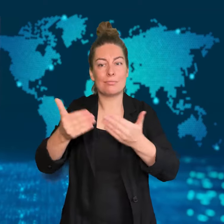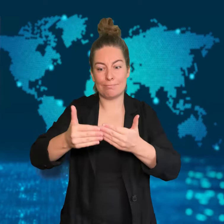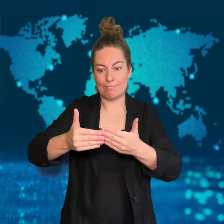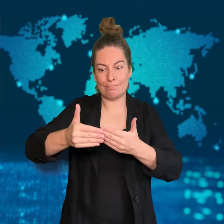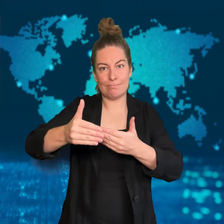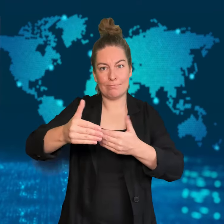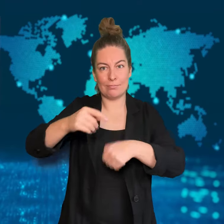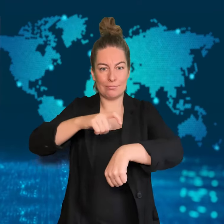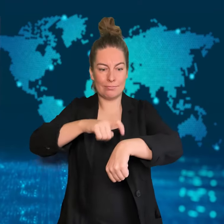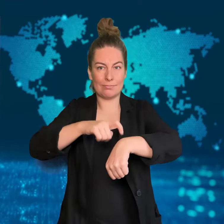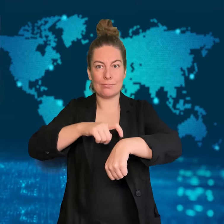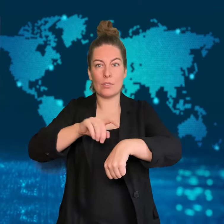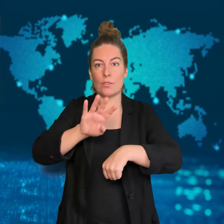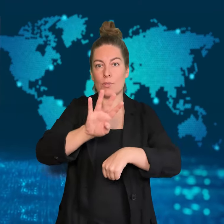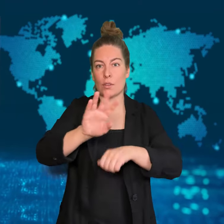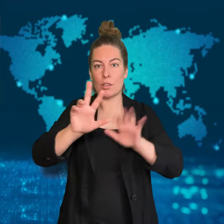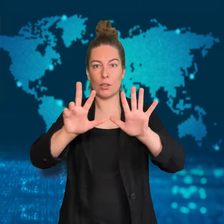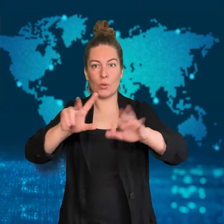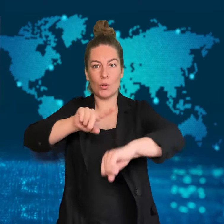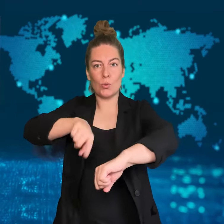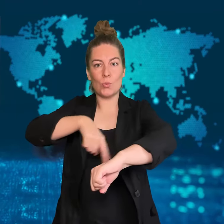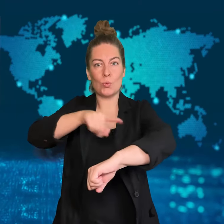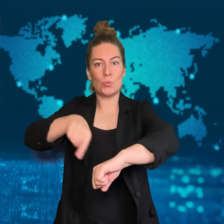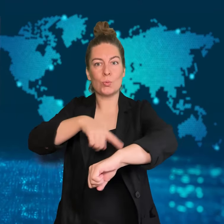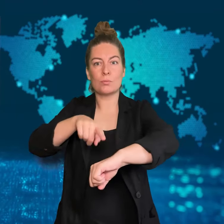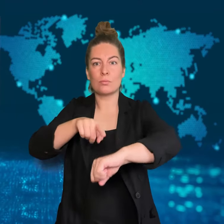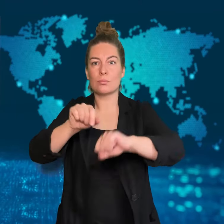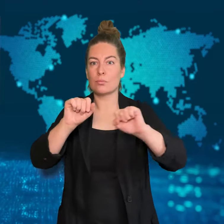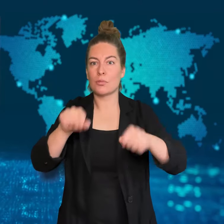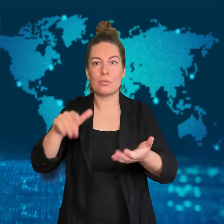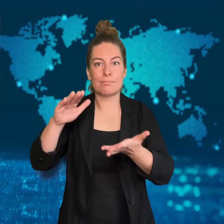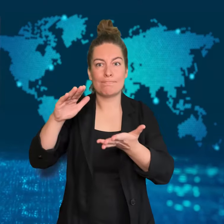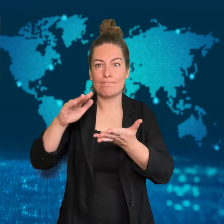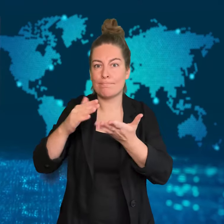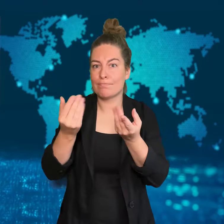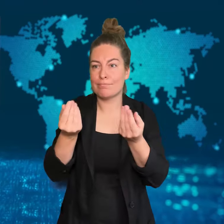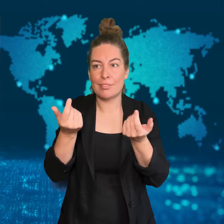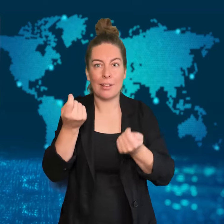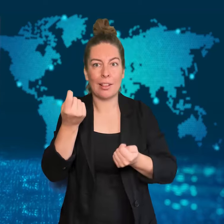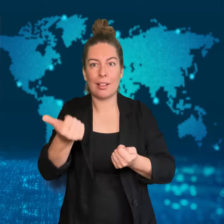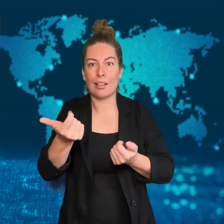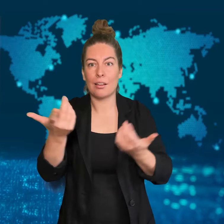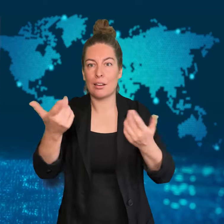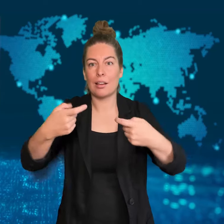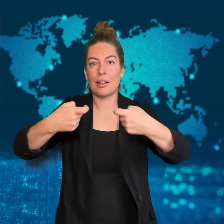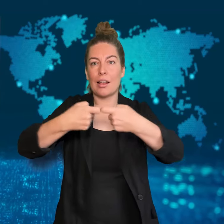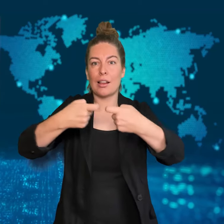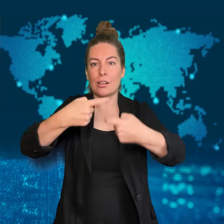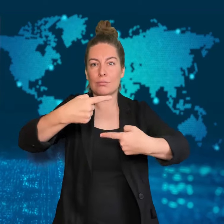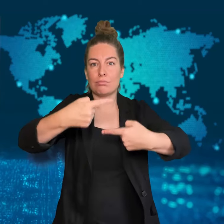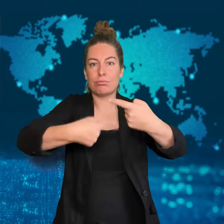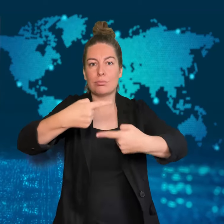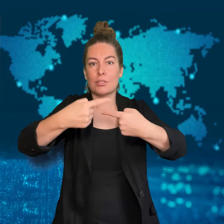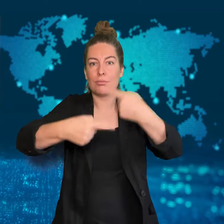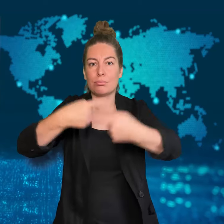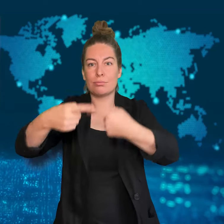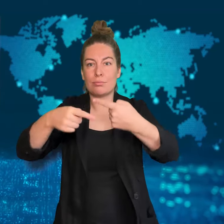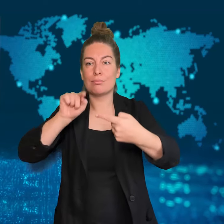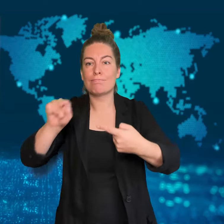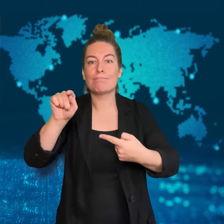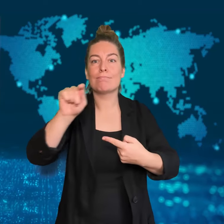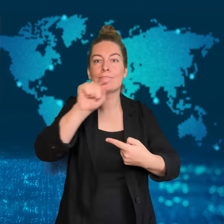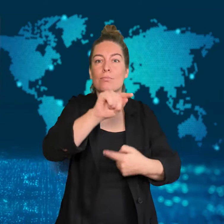Gaza's Health Ministry says the region will run out of fuel for